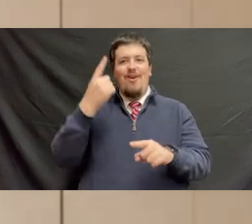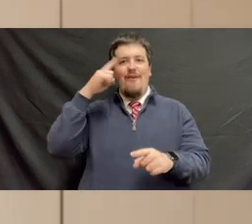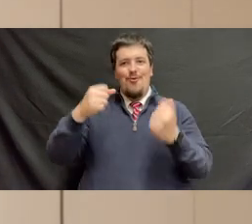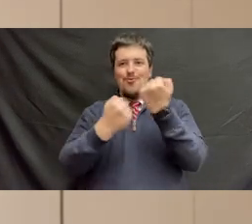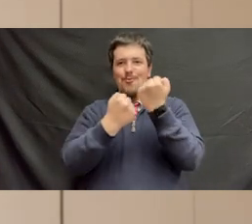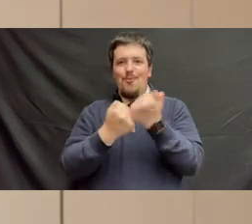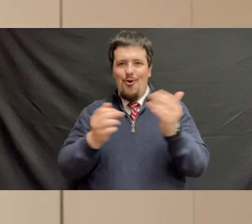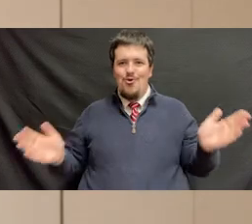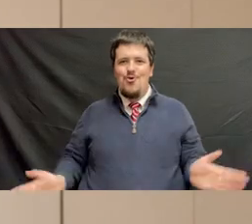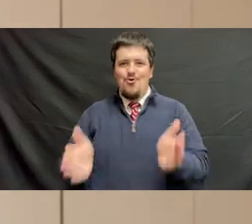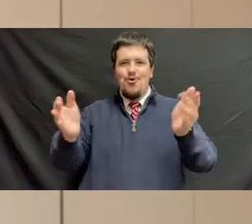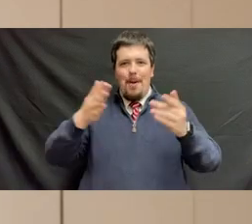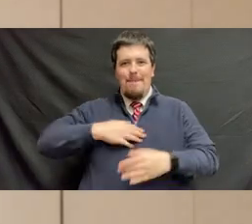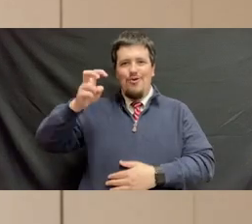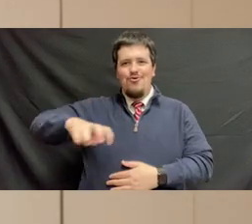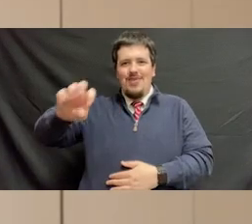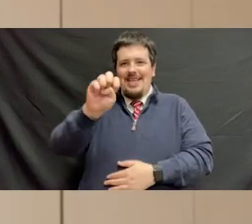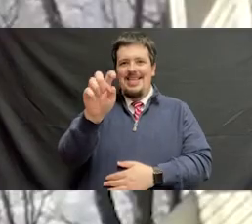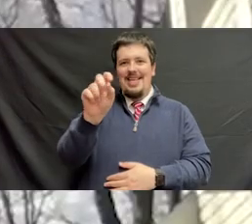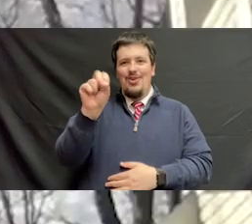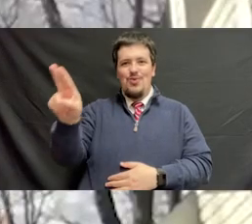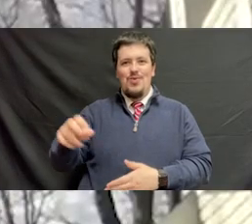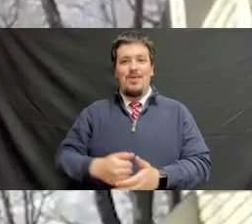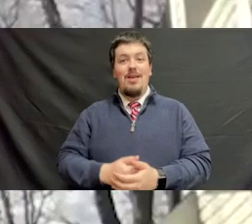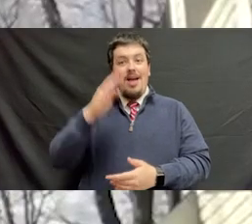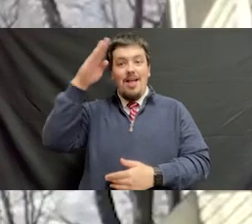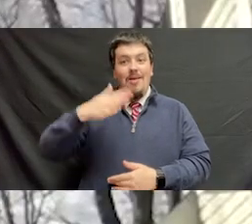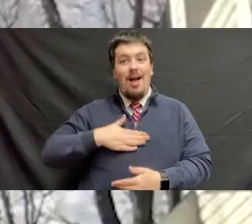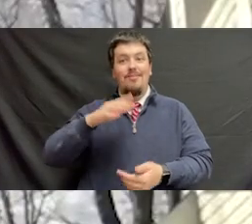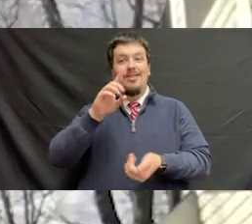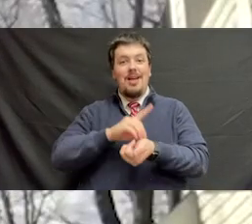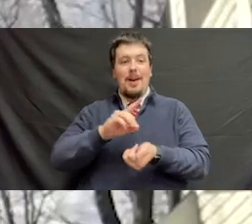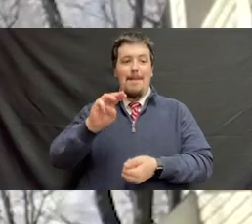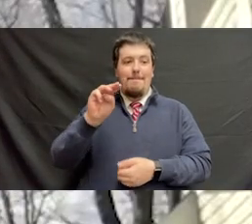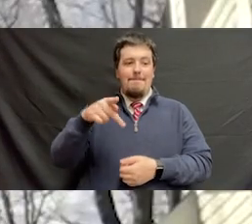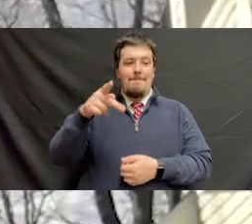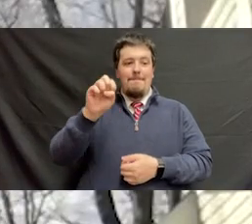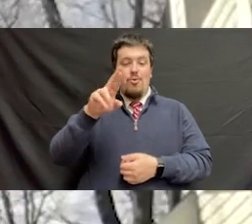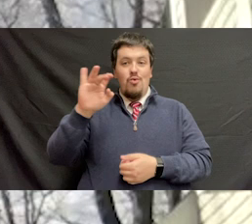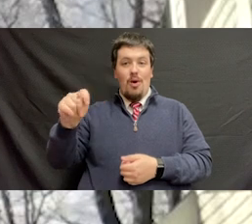for the supporting and encouragement for my journey at ETSU. Hello, this is Dr. Mimi Perreault in Media and Communication,